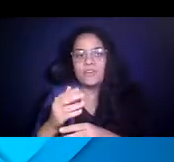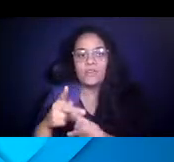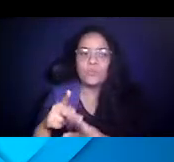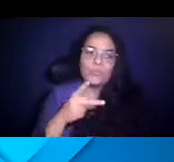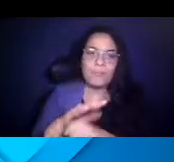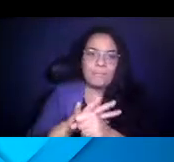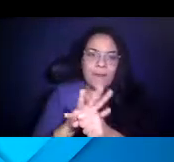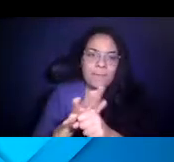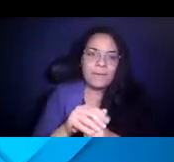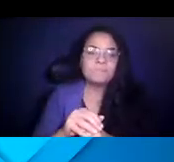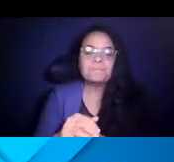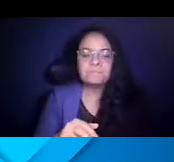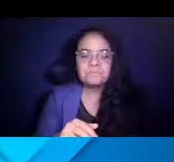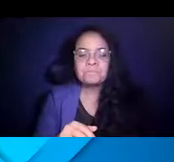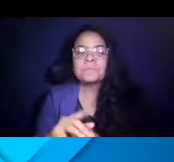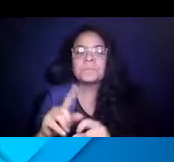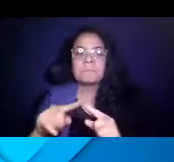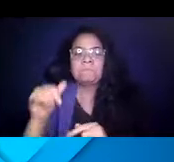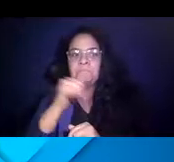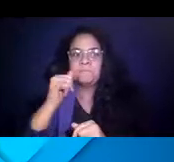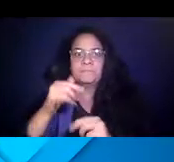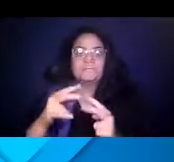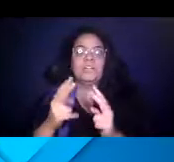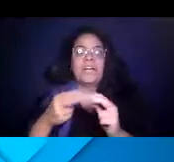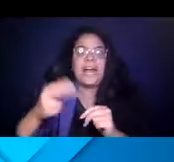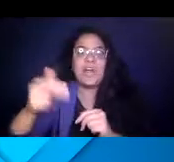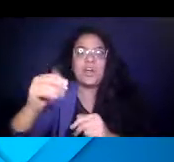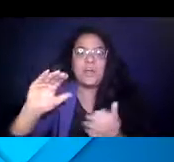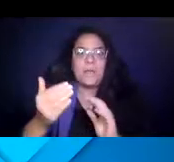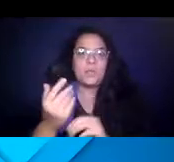14:55:27 But significantly higher than where we were a year ago.